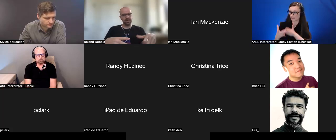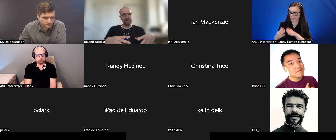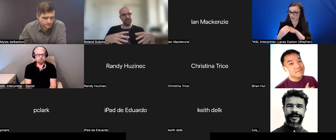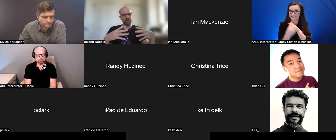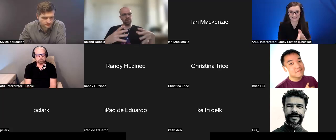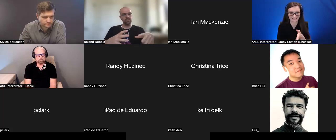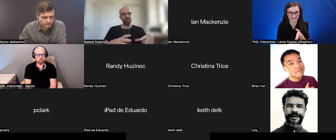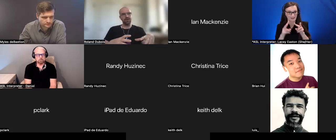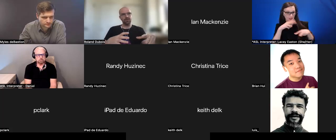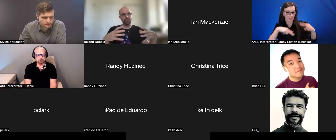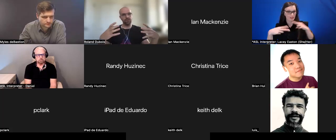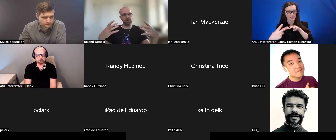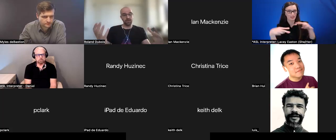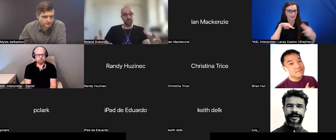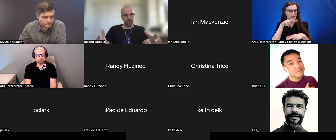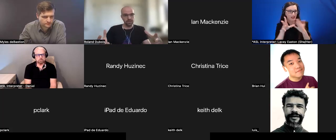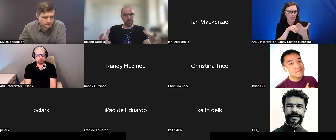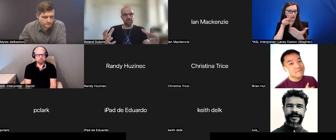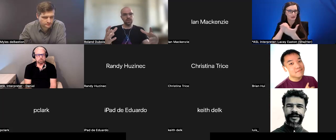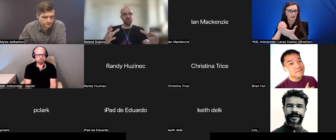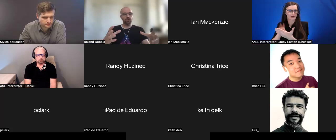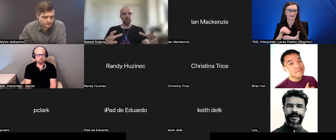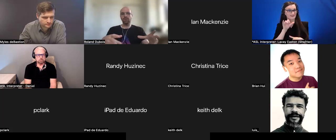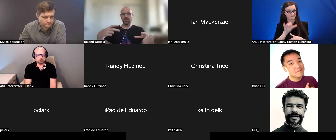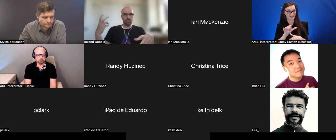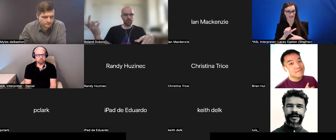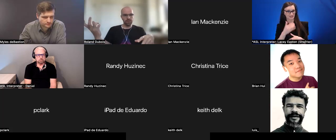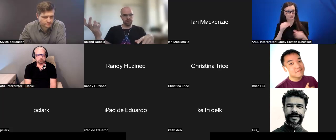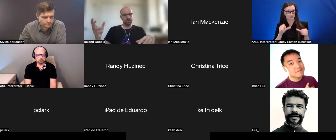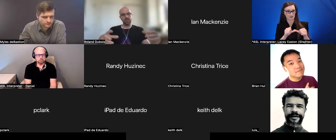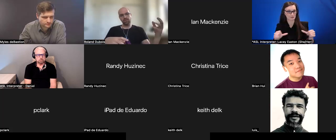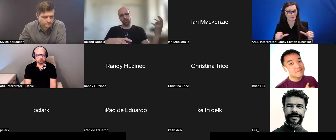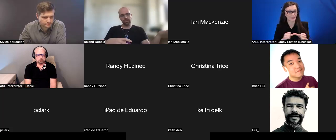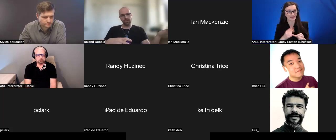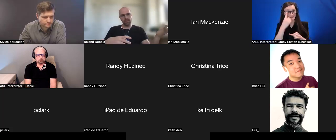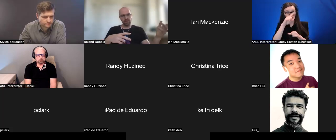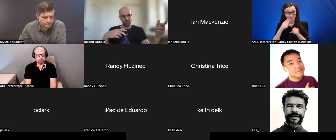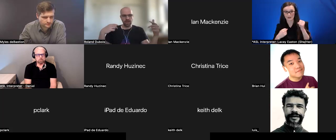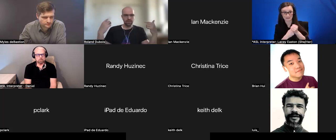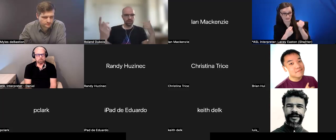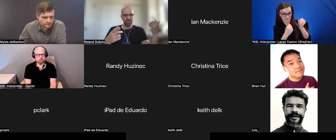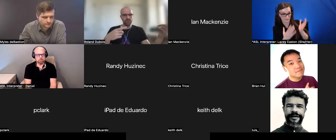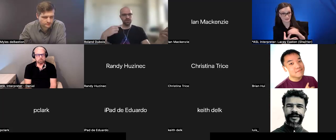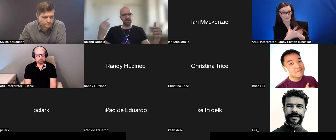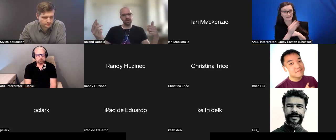That is also a very fertile ground for the sponsors and the people hovering those events